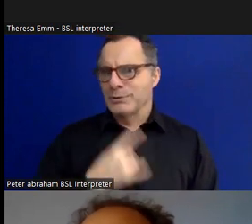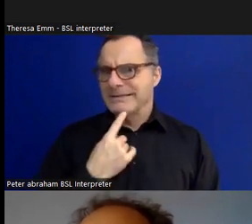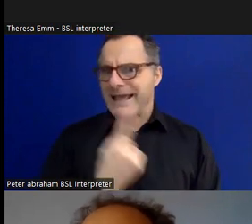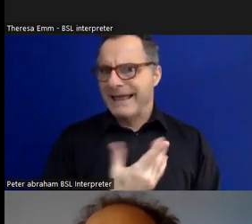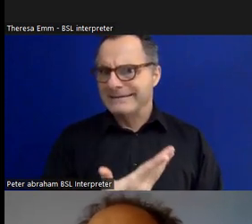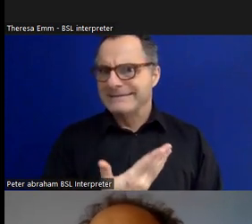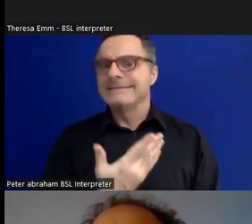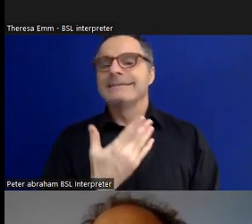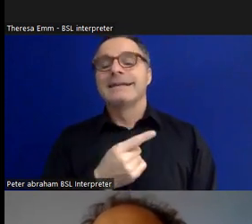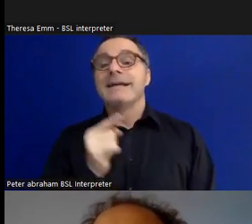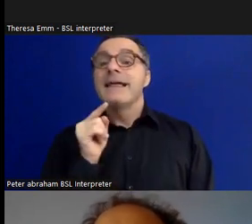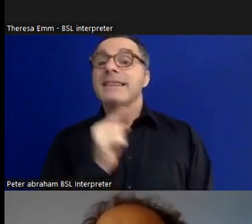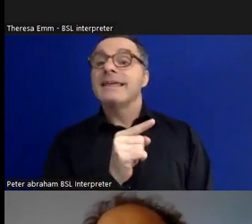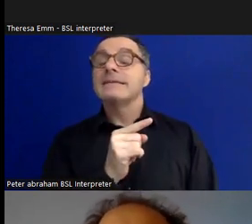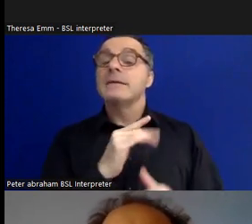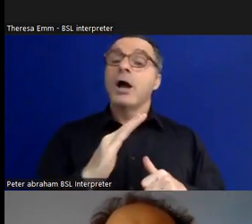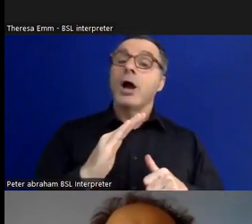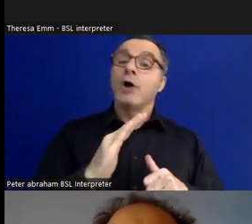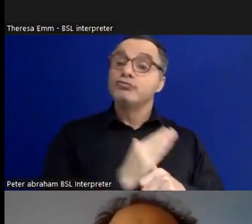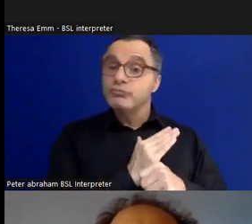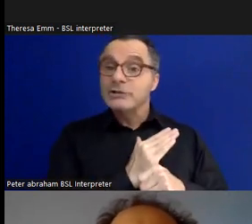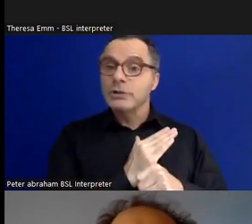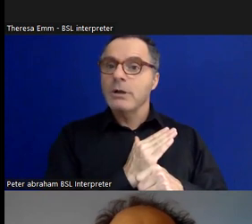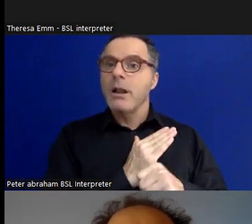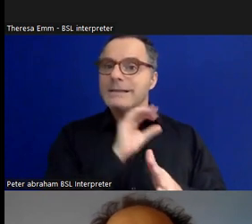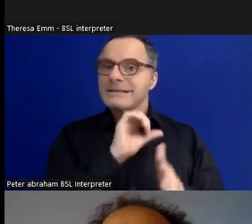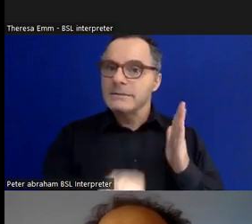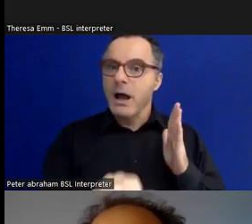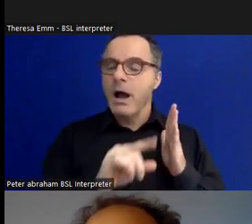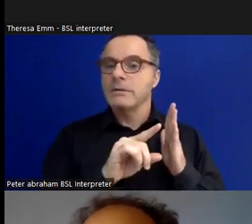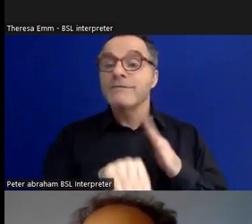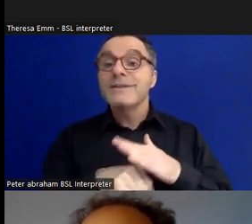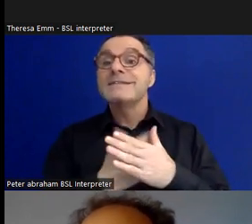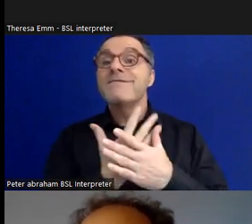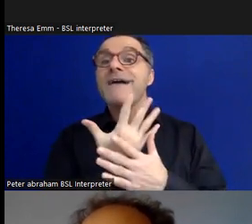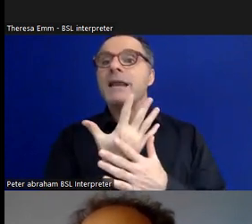because this] was the starting point for the development of our project 'Nothing About Us